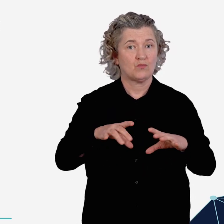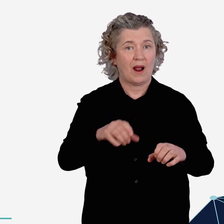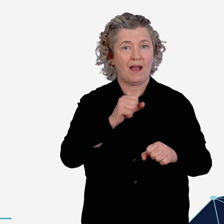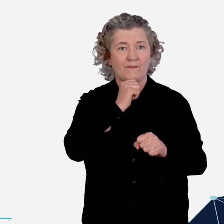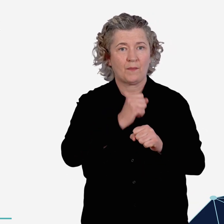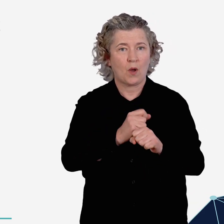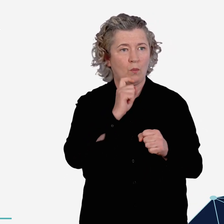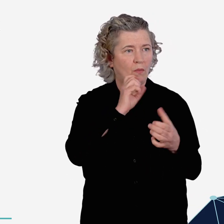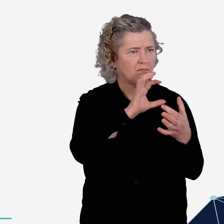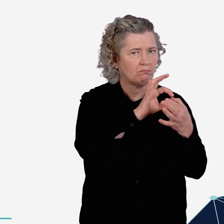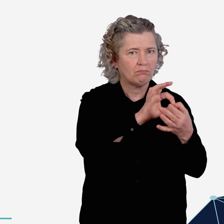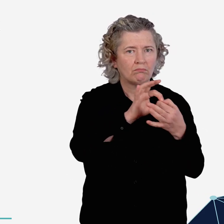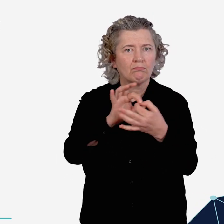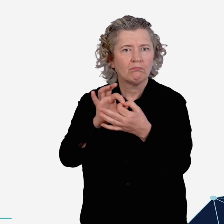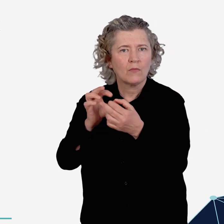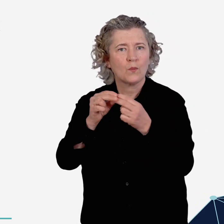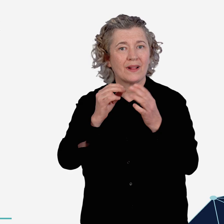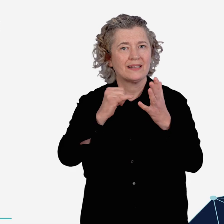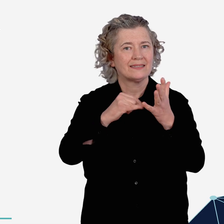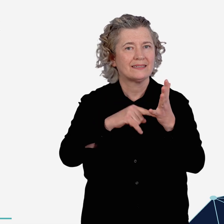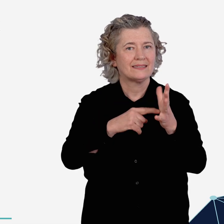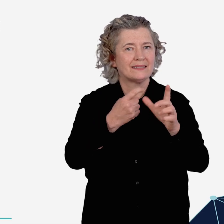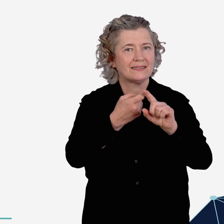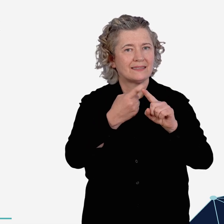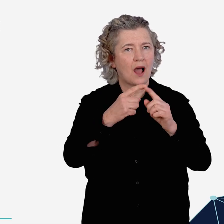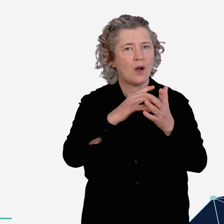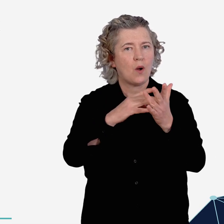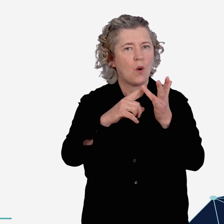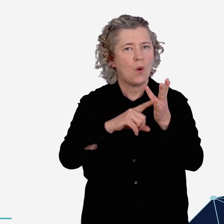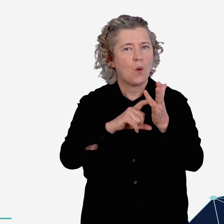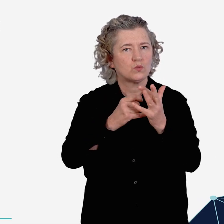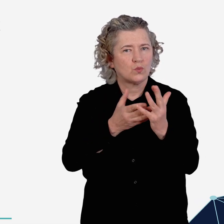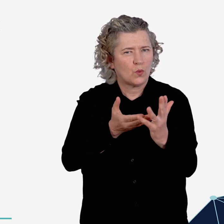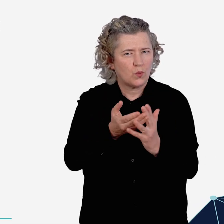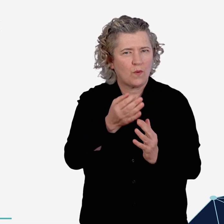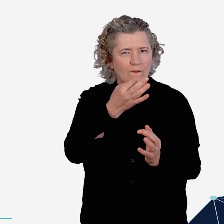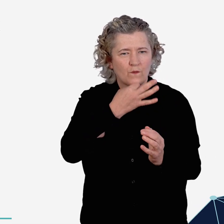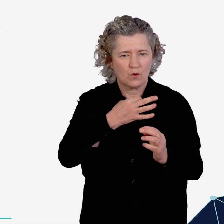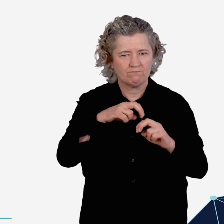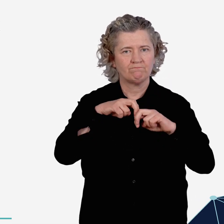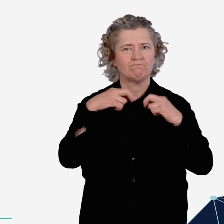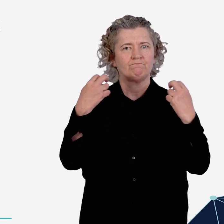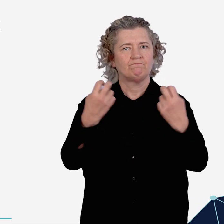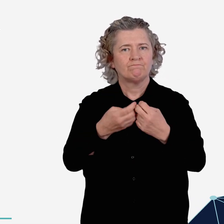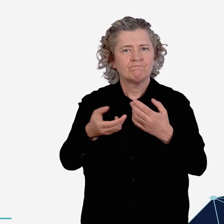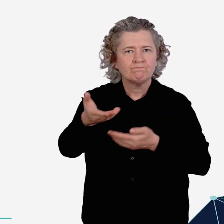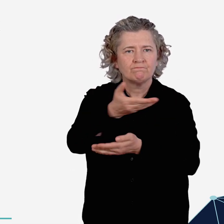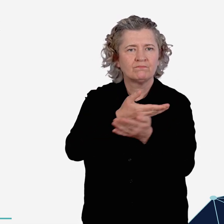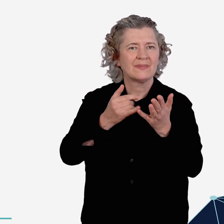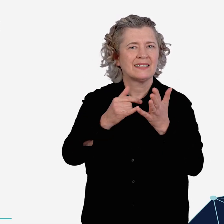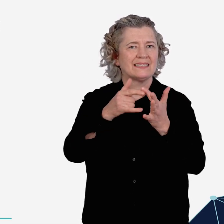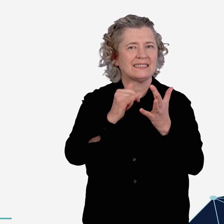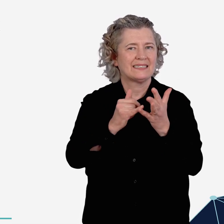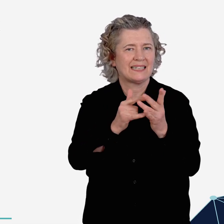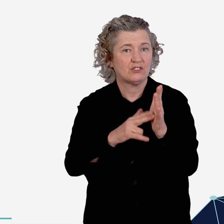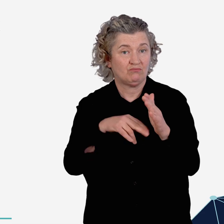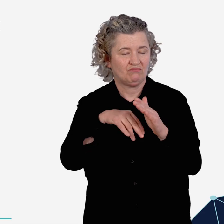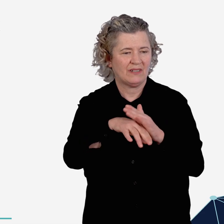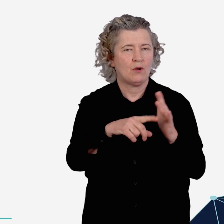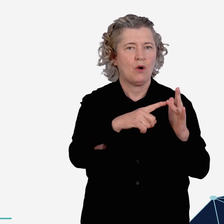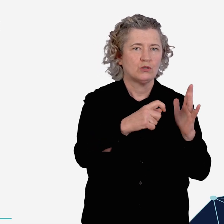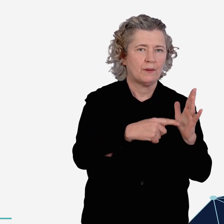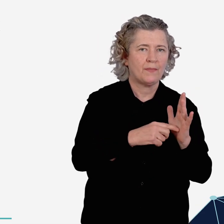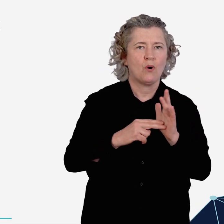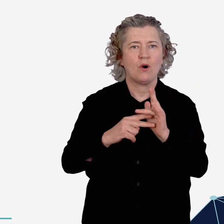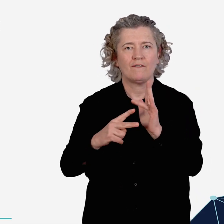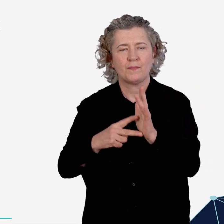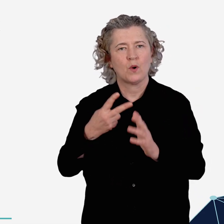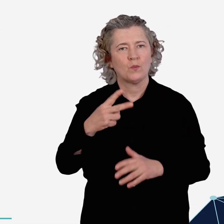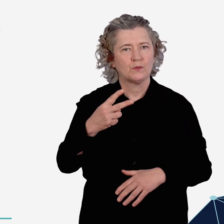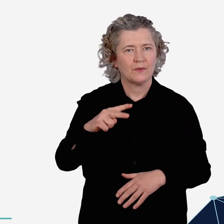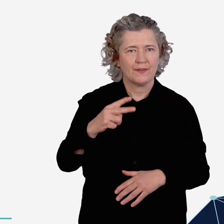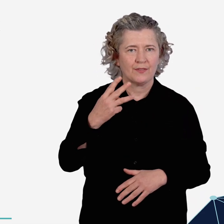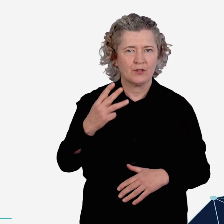In addition, the Australian Government will engage with stakeholders through a series of roundtable sessions in October and November 2023.